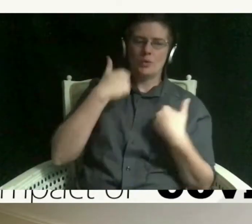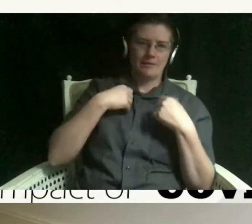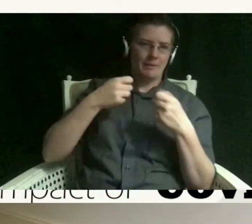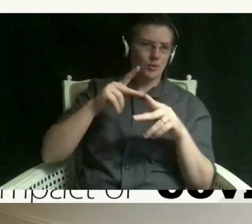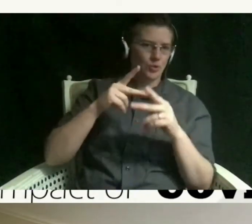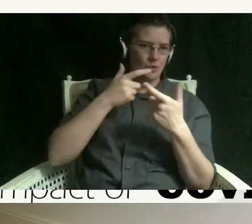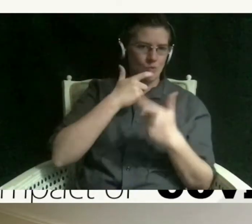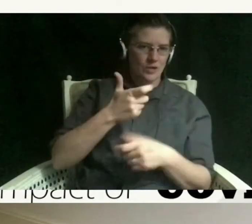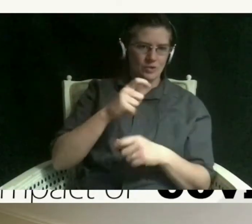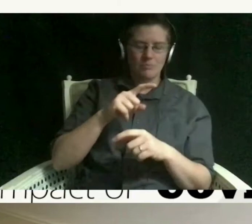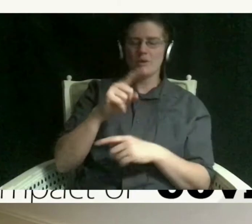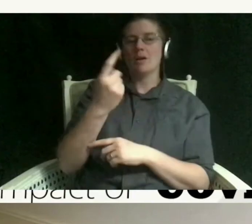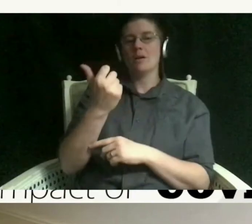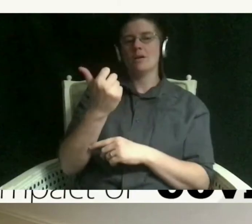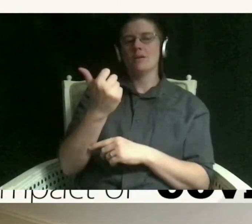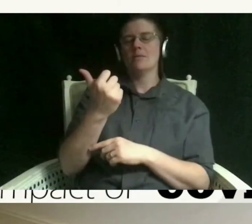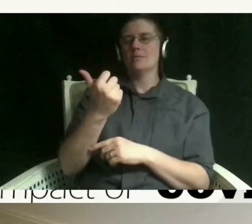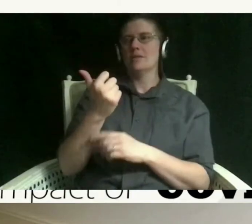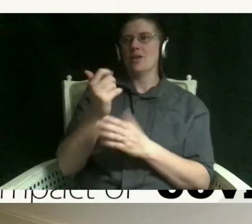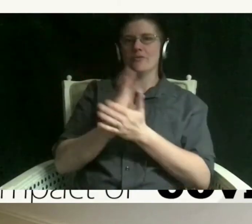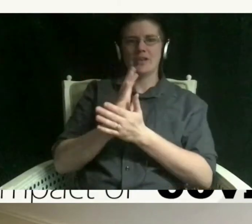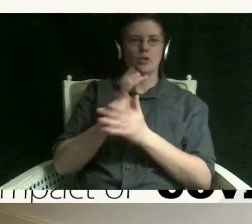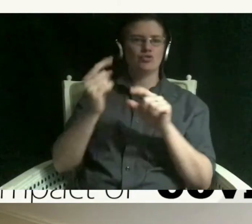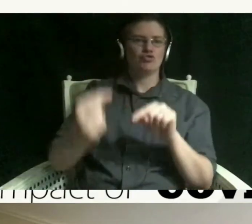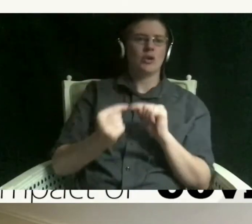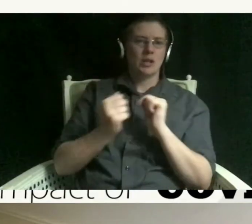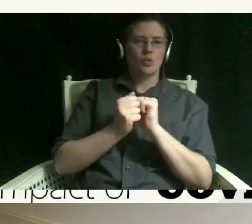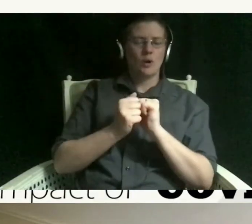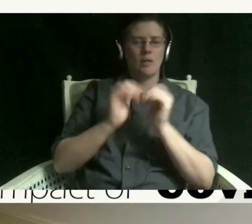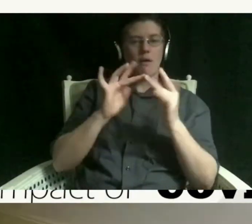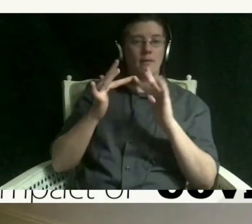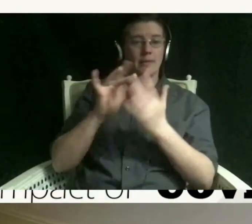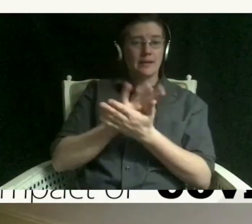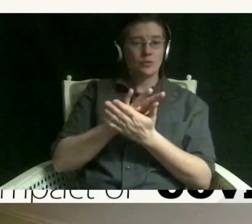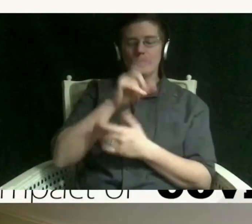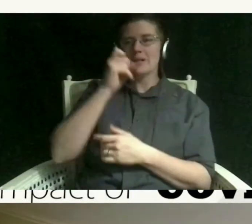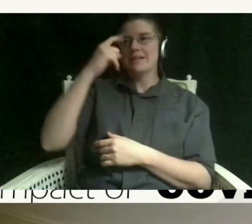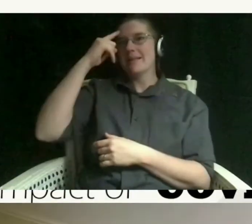um he's having trouble with online school because he associates the home with relaxation